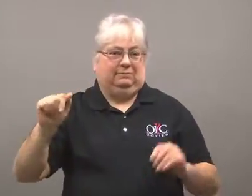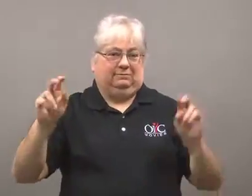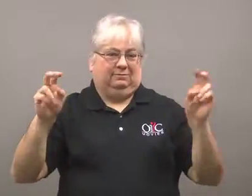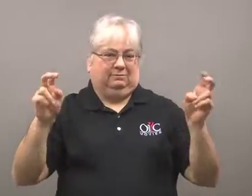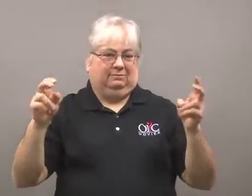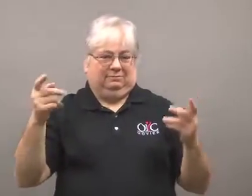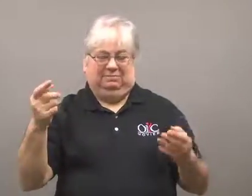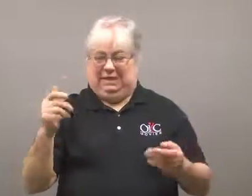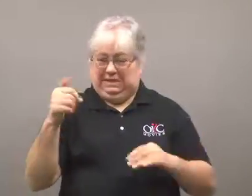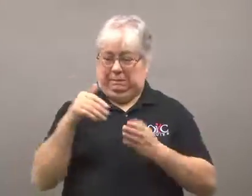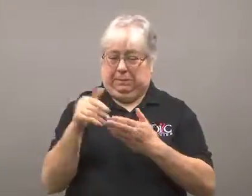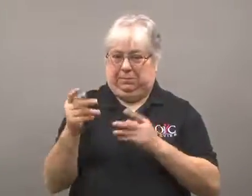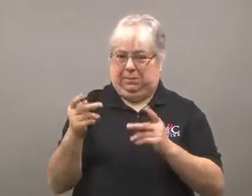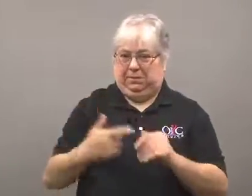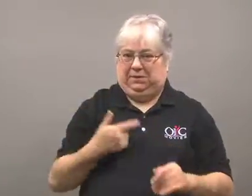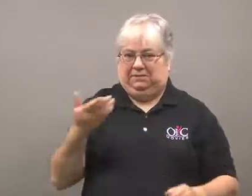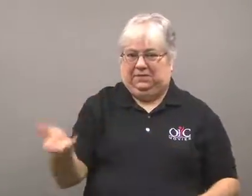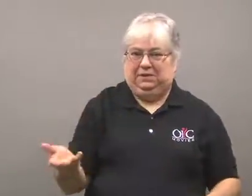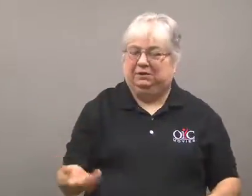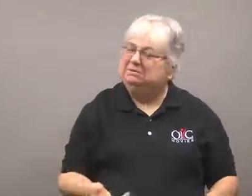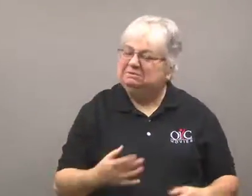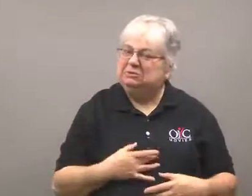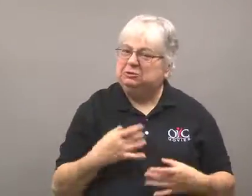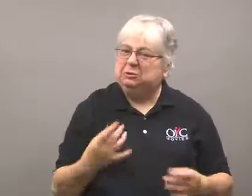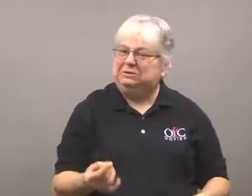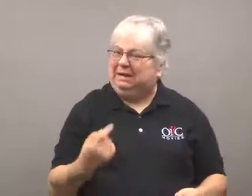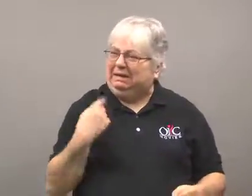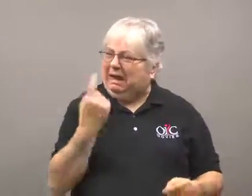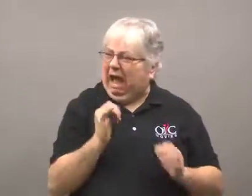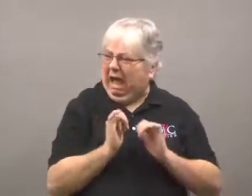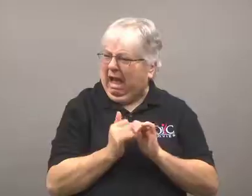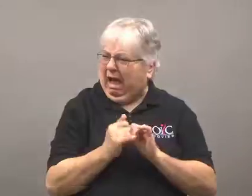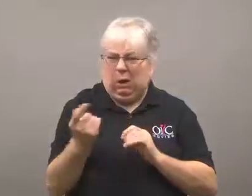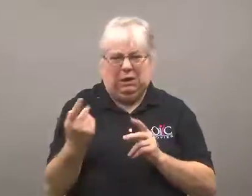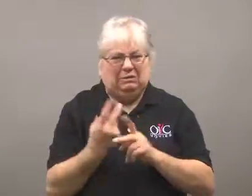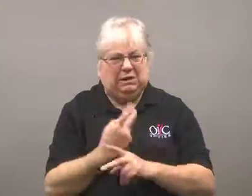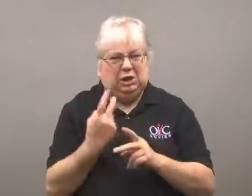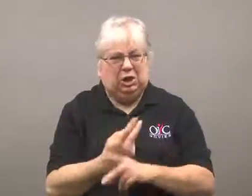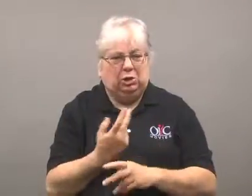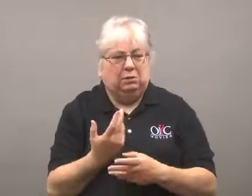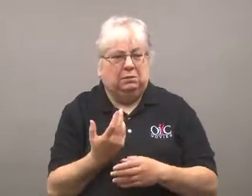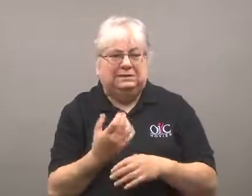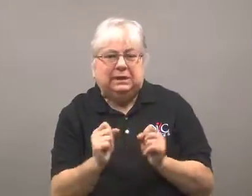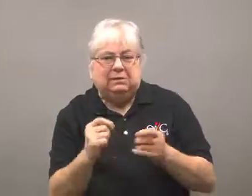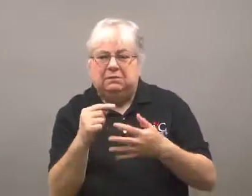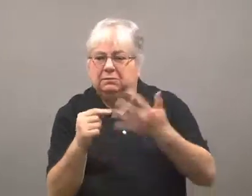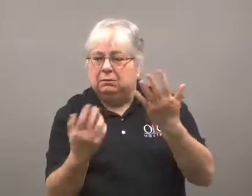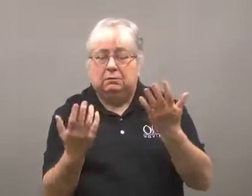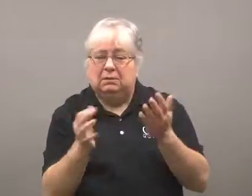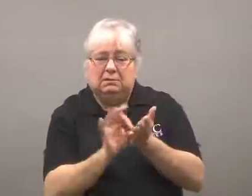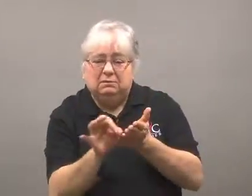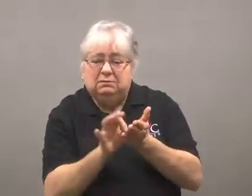That city has a population of 10 million.